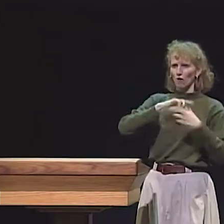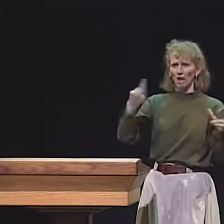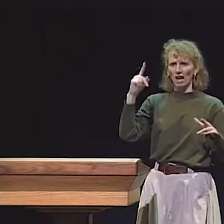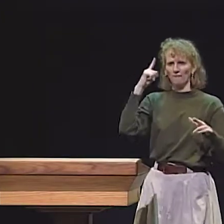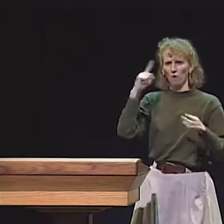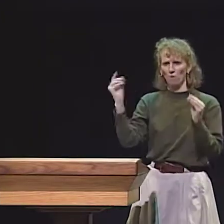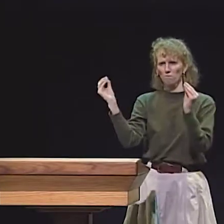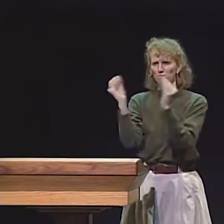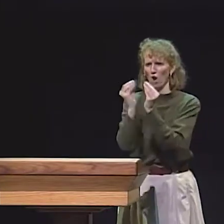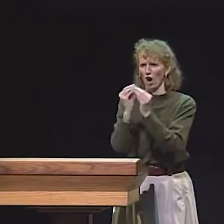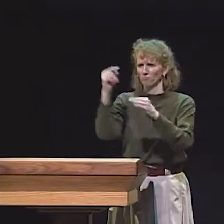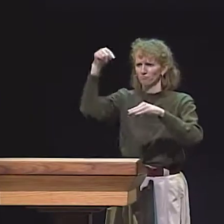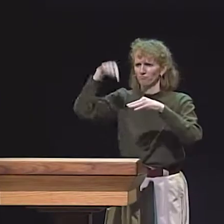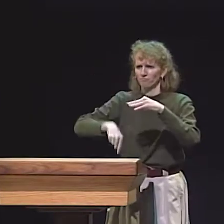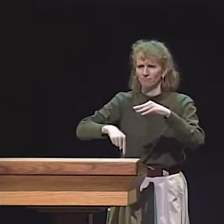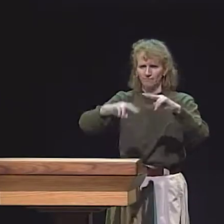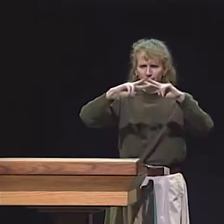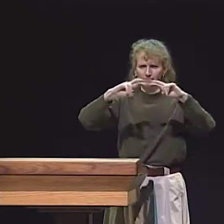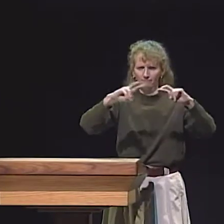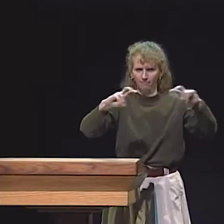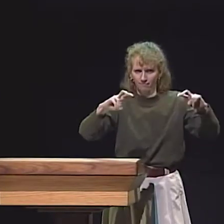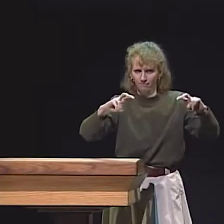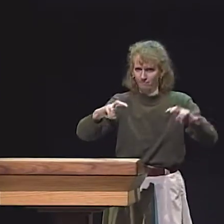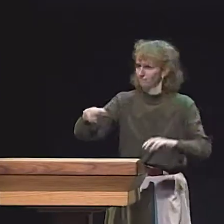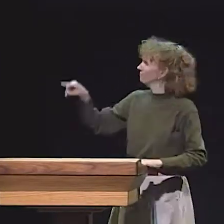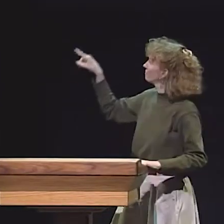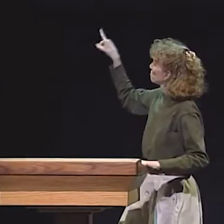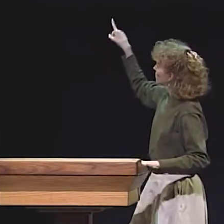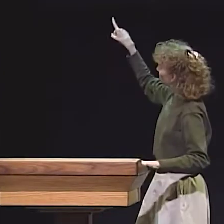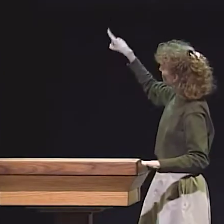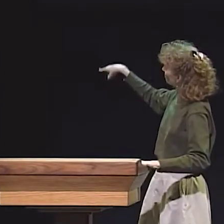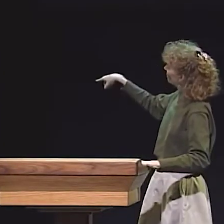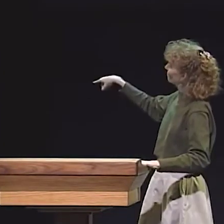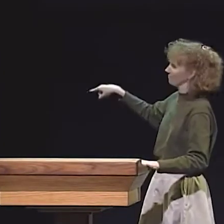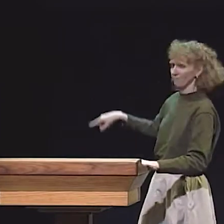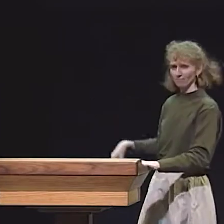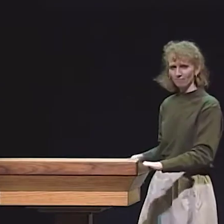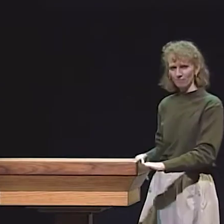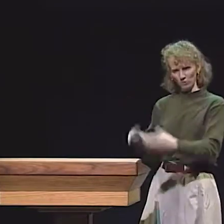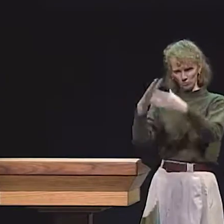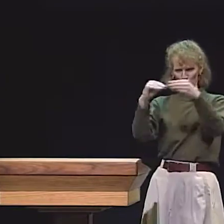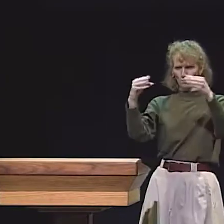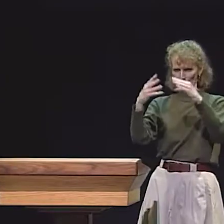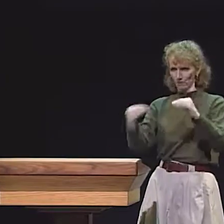THEY'RE GOOD FOR CHILDREN WHO HAVE ALREADY ACQUIRED LANGUAGE AND ARE READY FOR MORE IN-DEPTH ANALYSIS OF ASL.